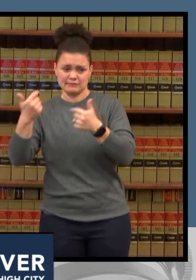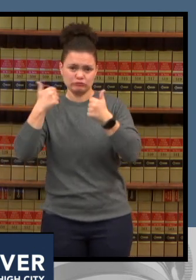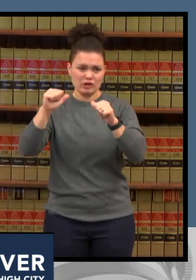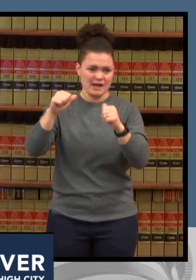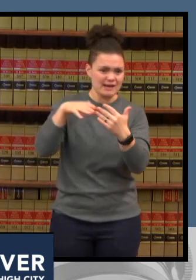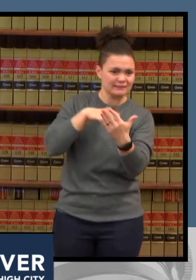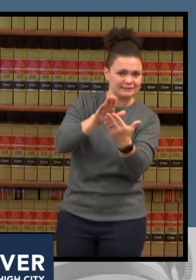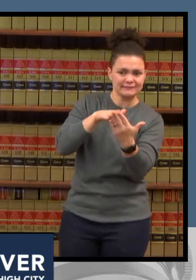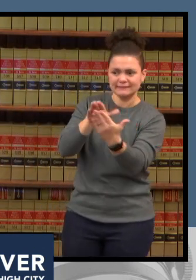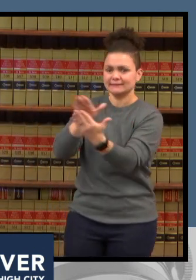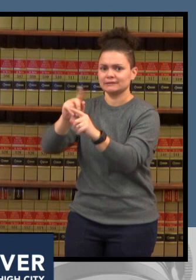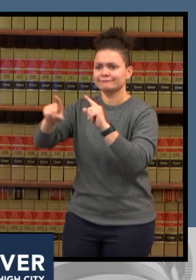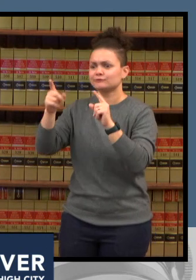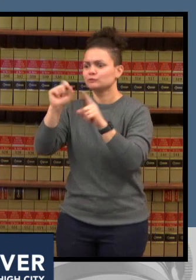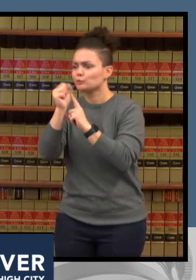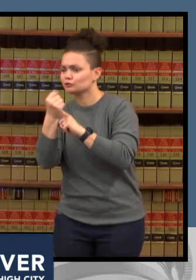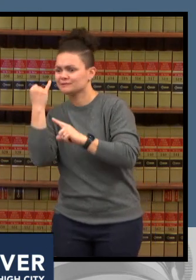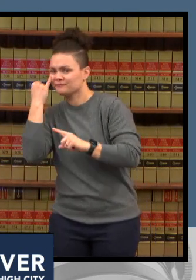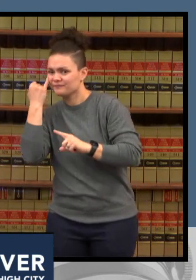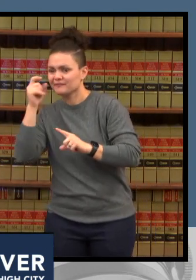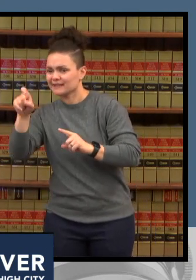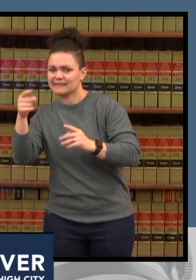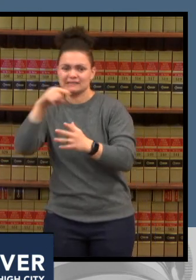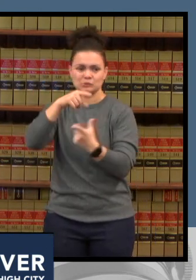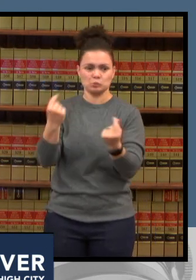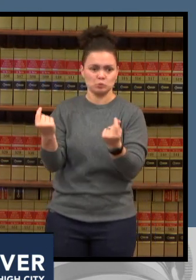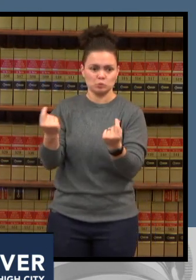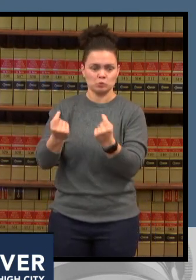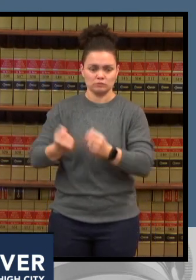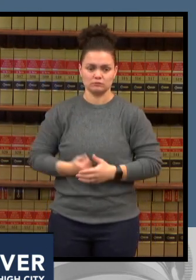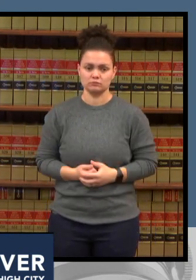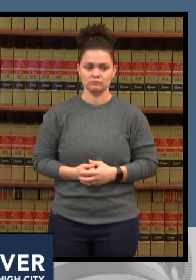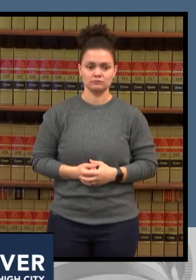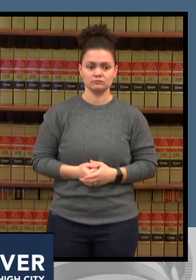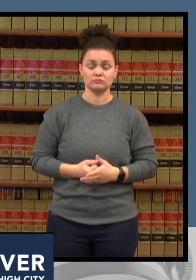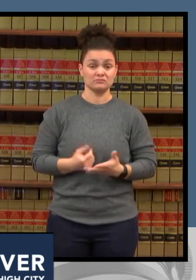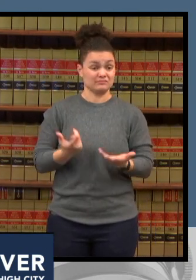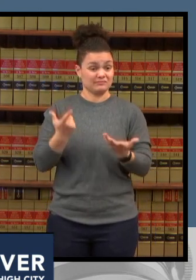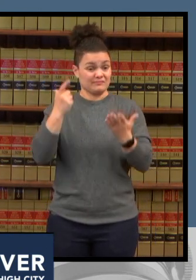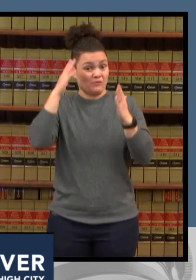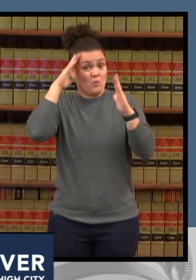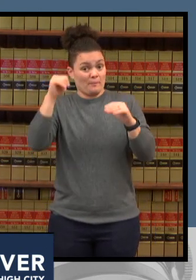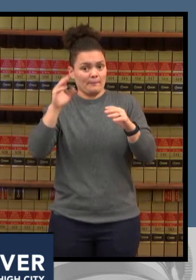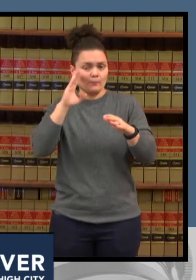um to get us through this but um probably most worried that i've been over the next month